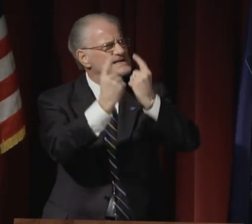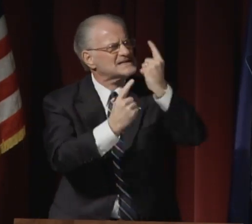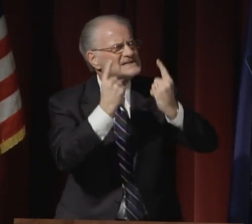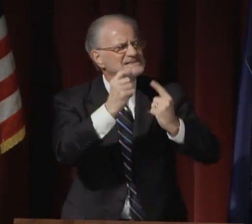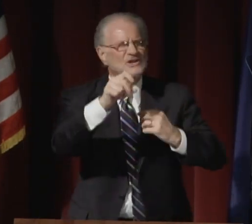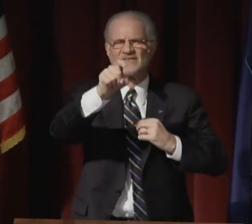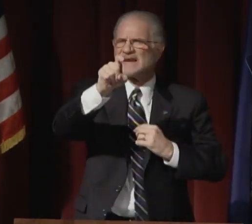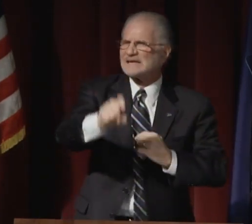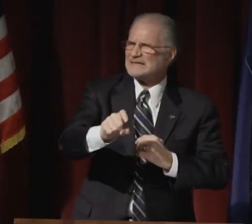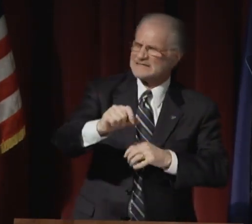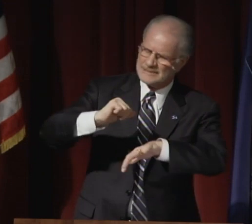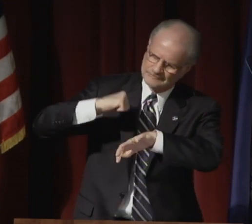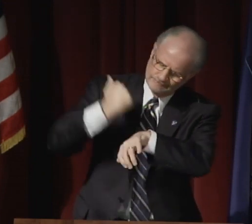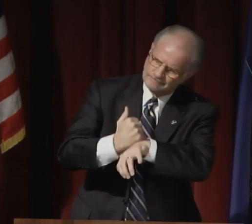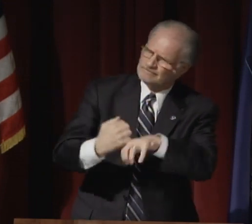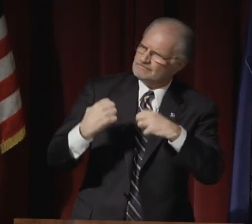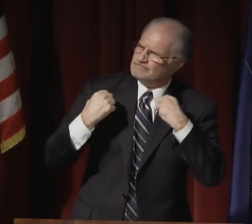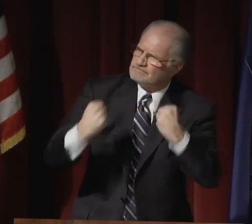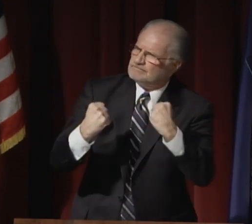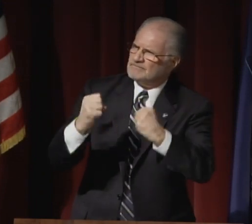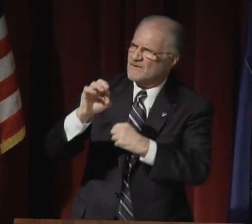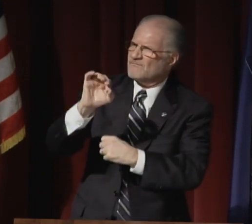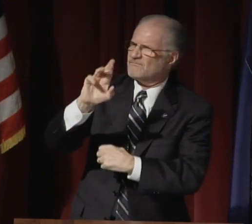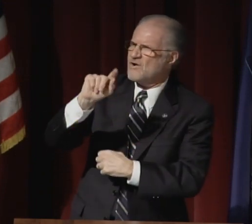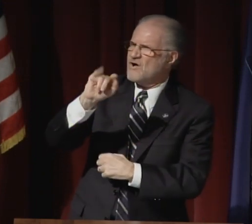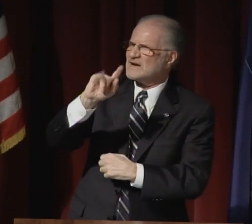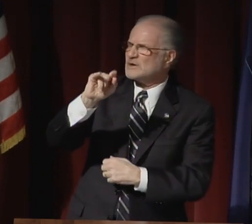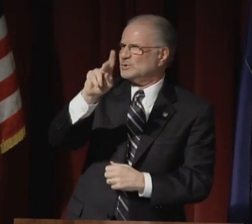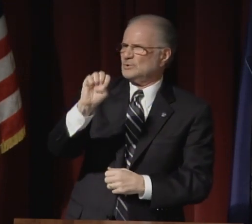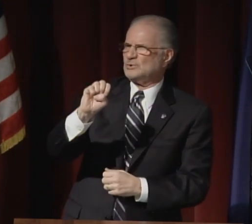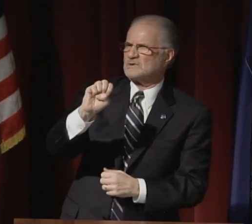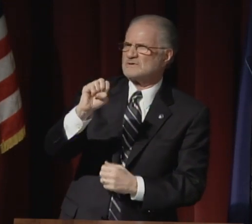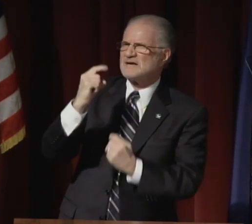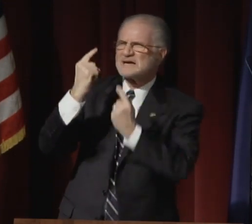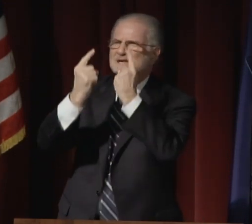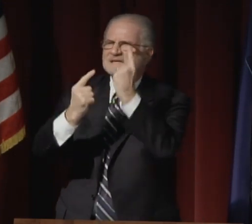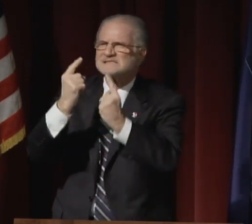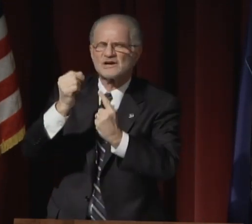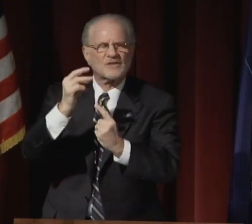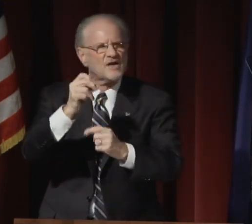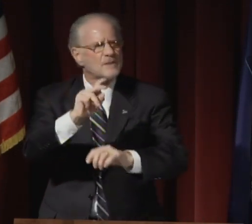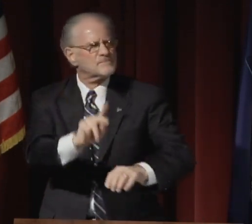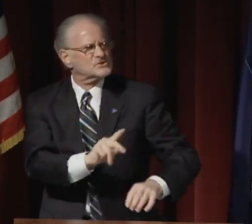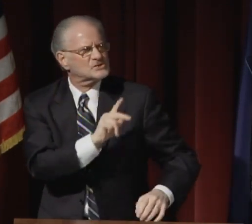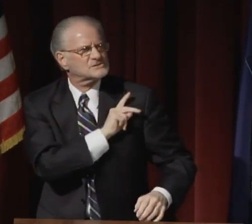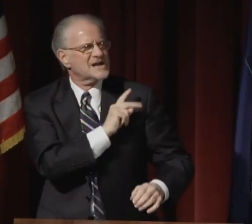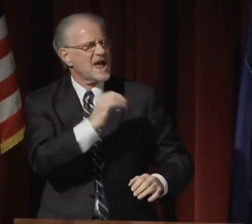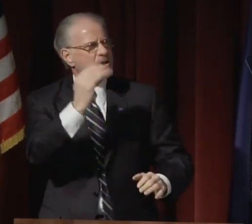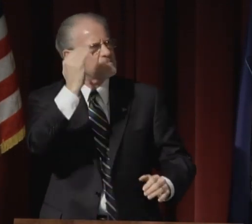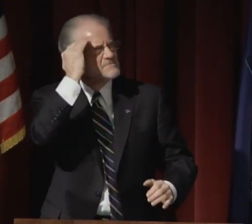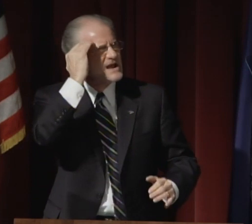Consider the needed fortitude.